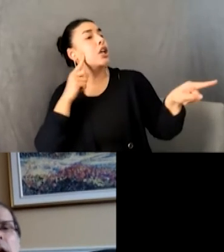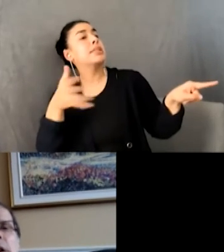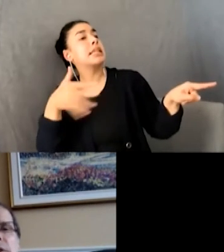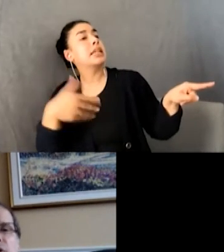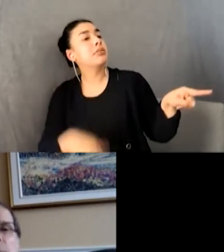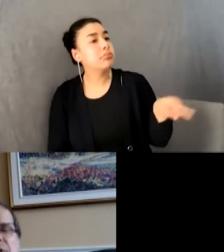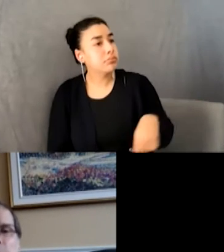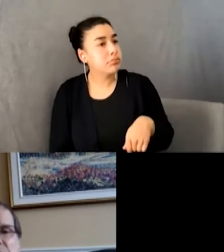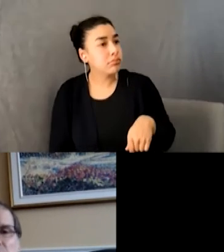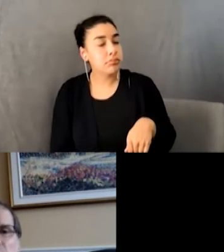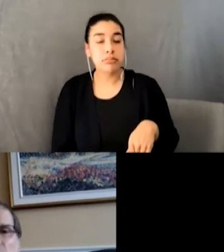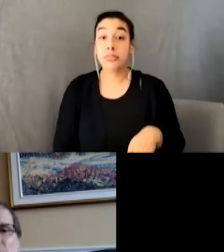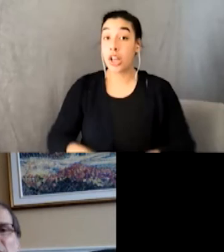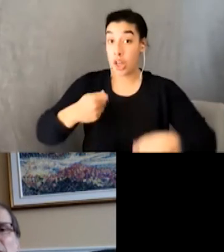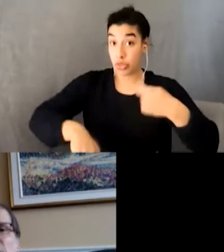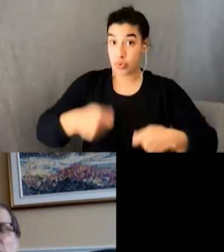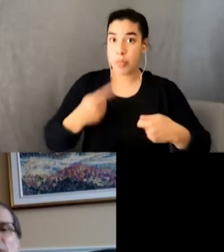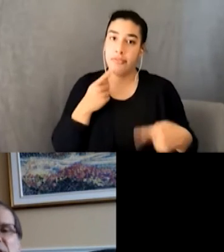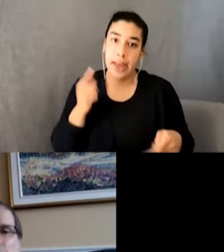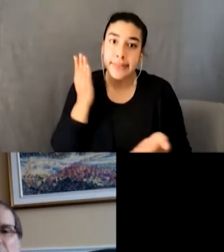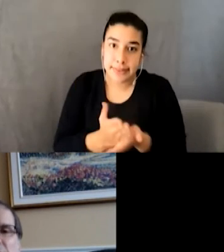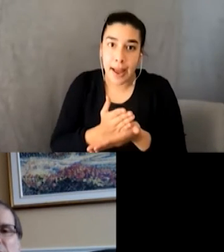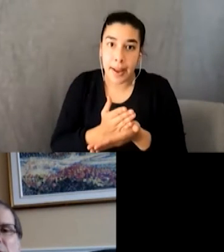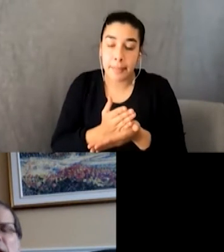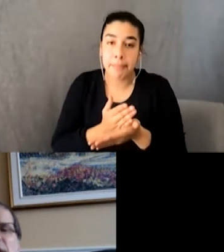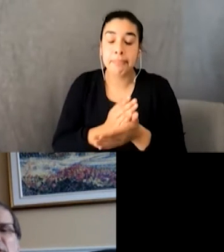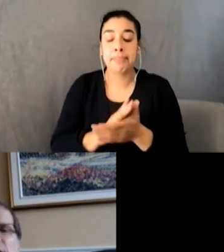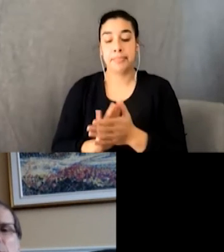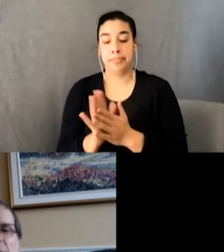The drummer stopped his solo, and the cloud dissipated. He stared blankly